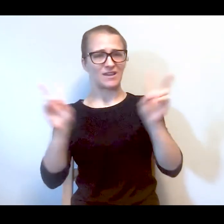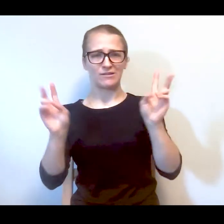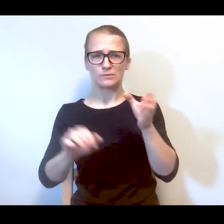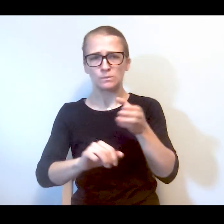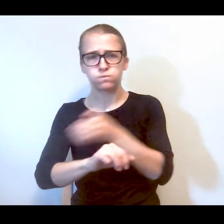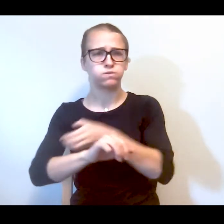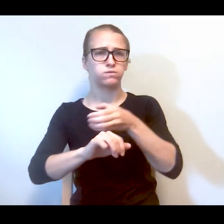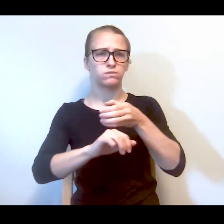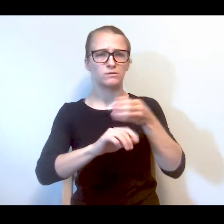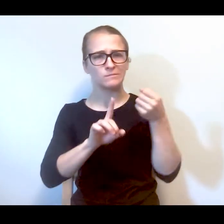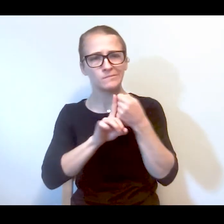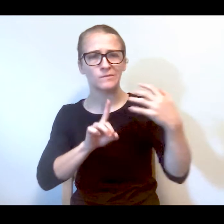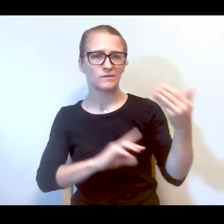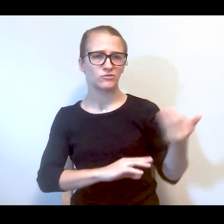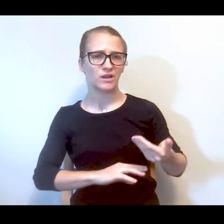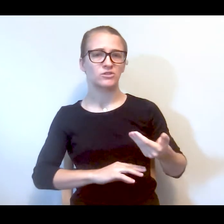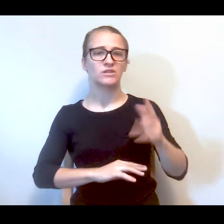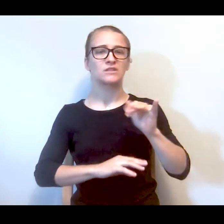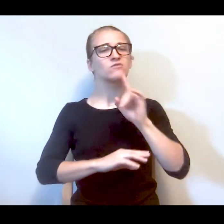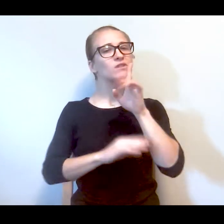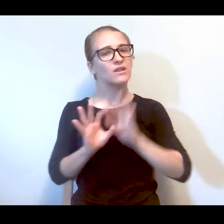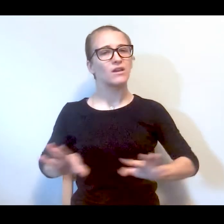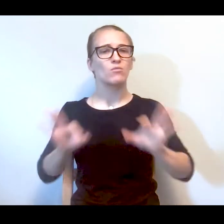introduction, this is a very important conversation